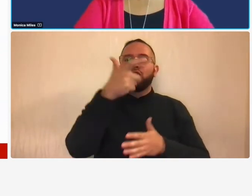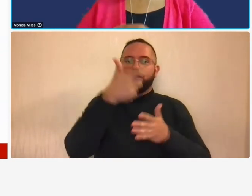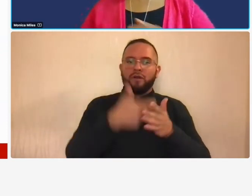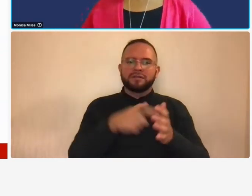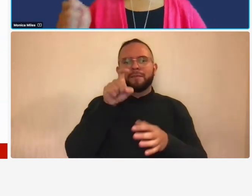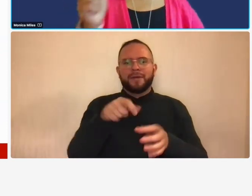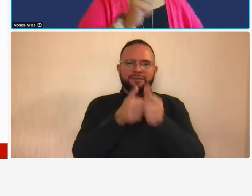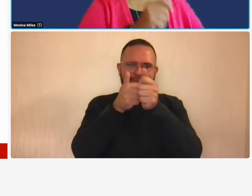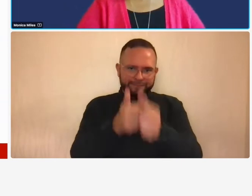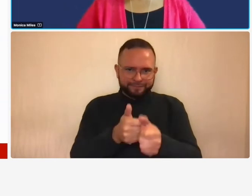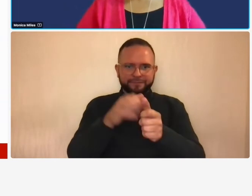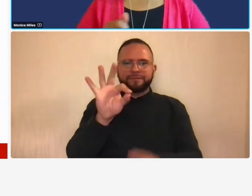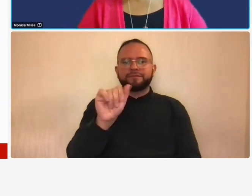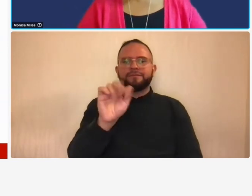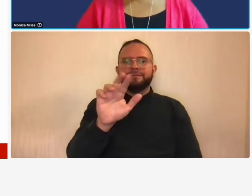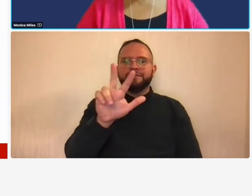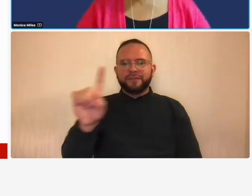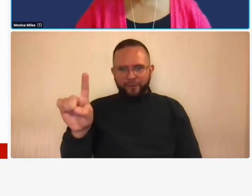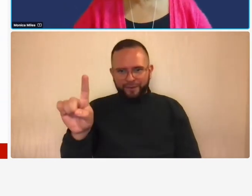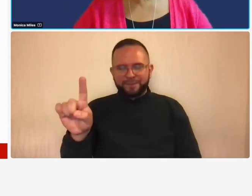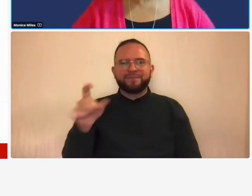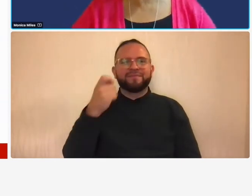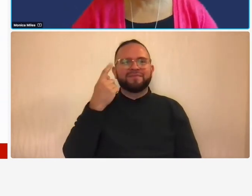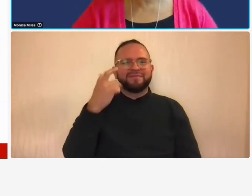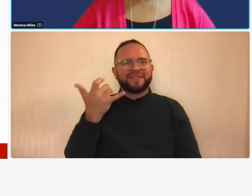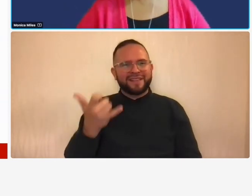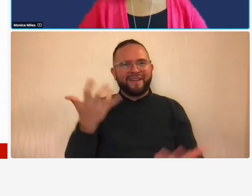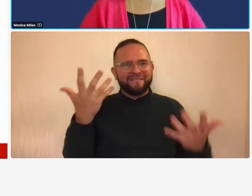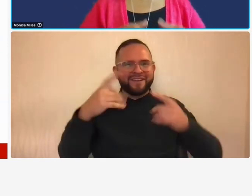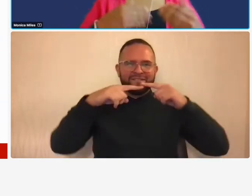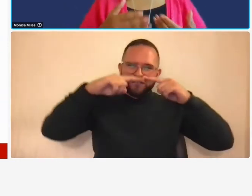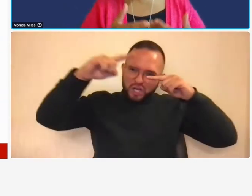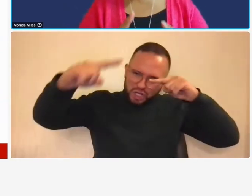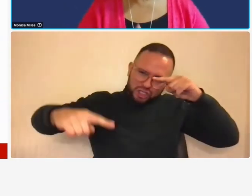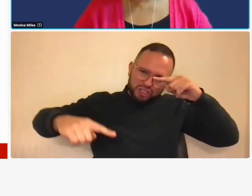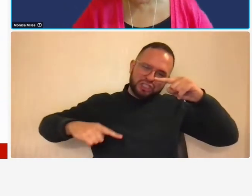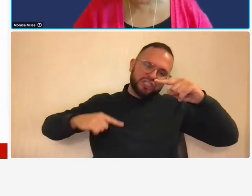so we kind of went our full circle now we're back to far 31 which was the backbone of your